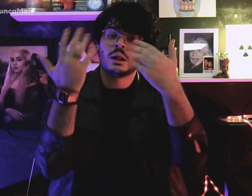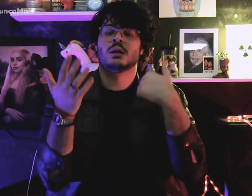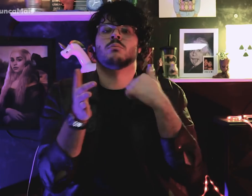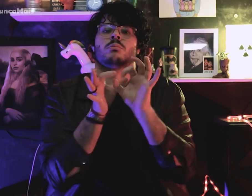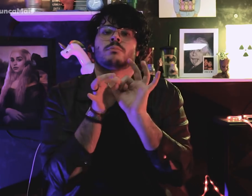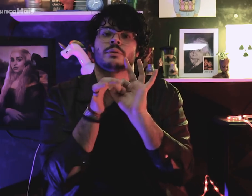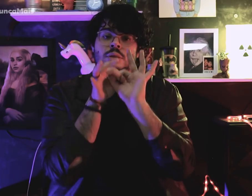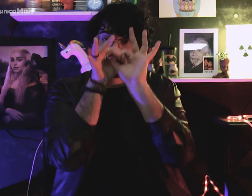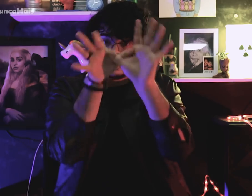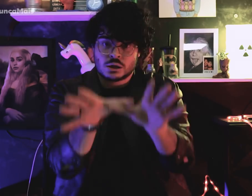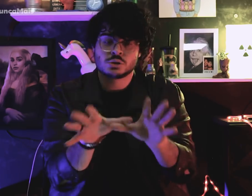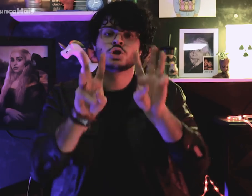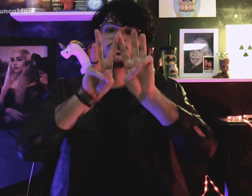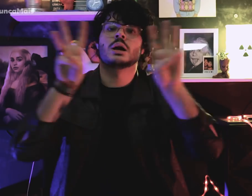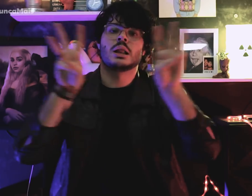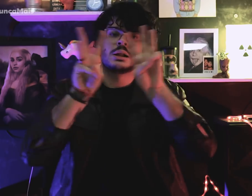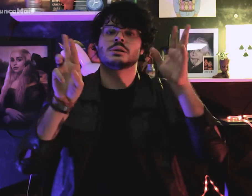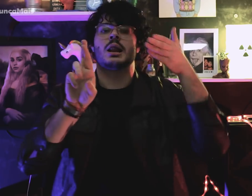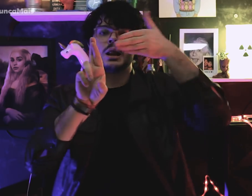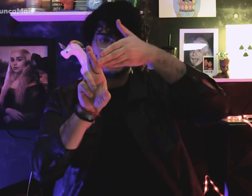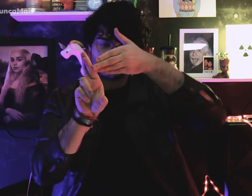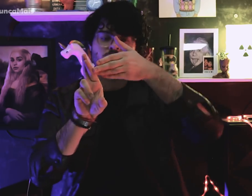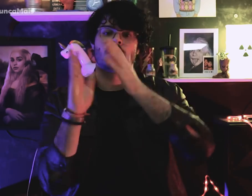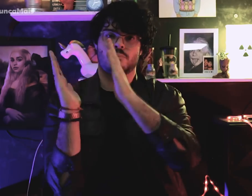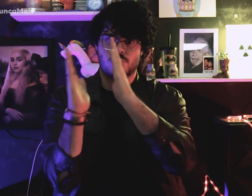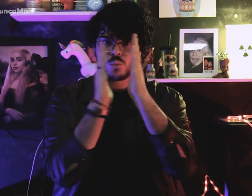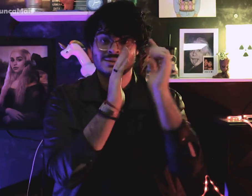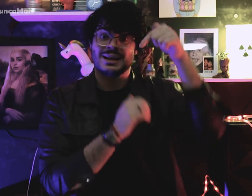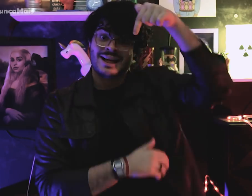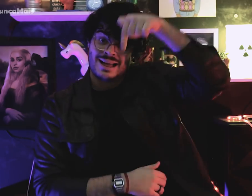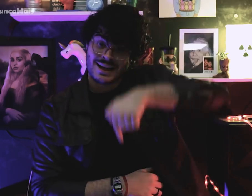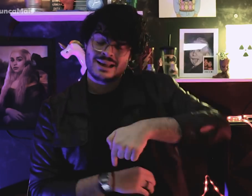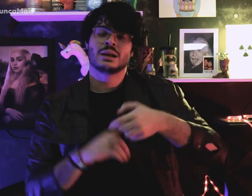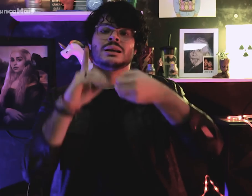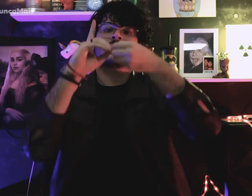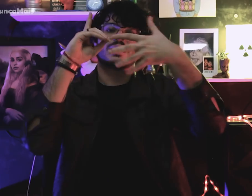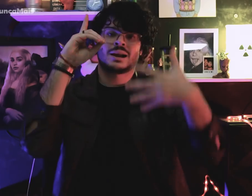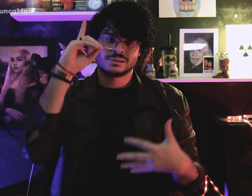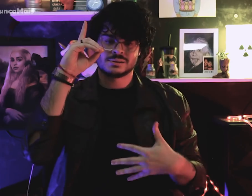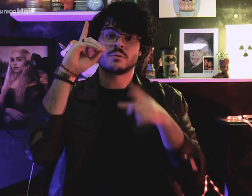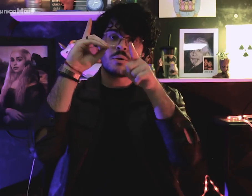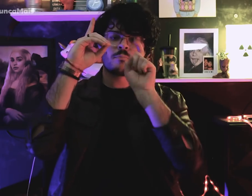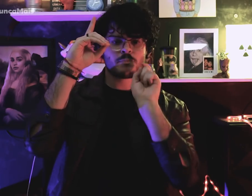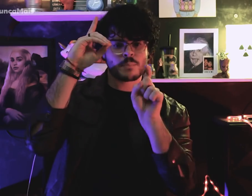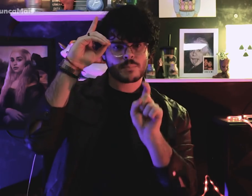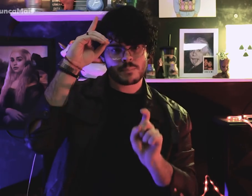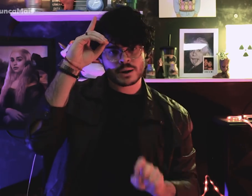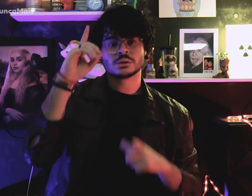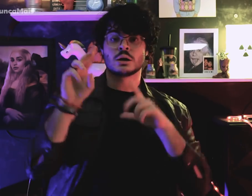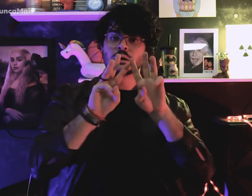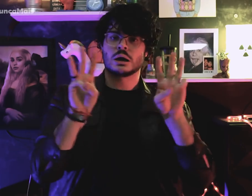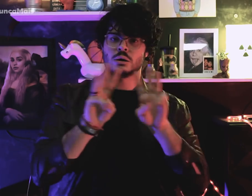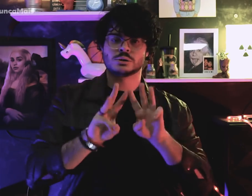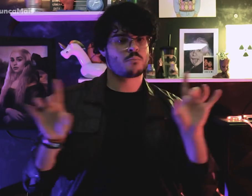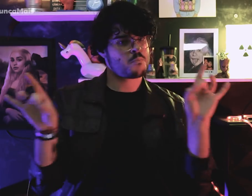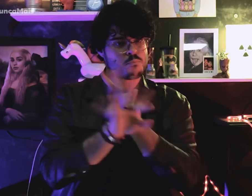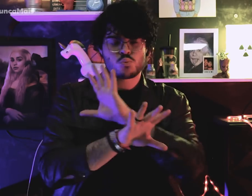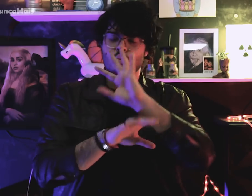eu deixei alguns links como referências bibliográficas aqui embaixo na descrição,